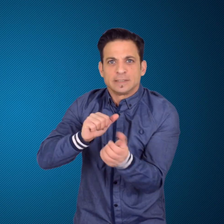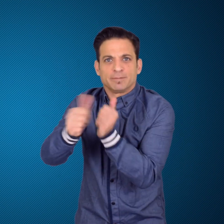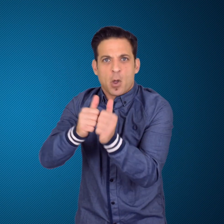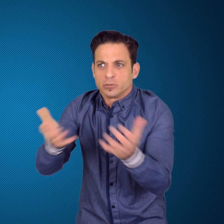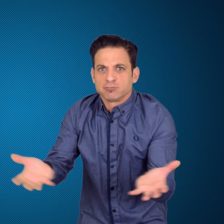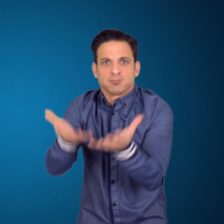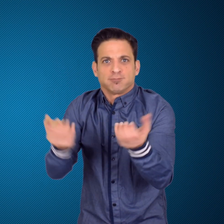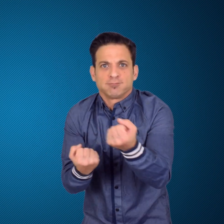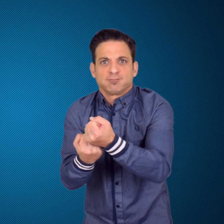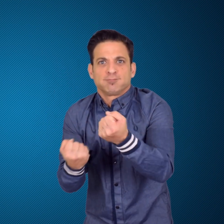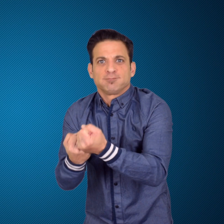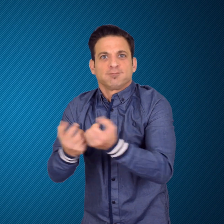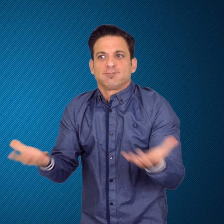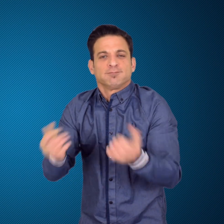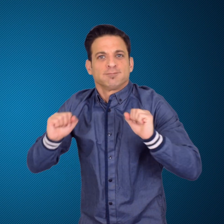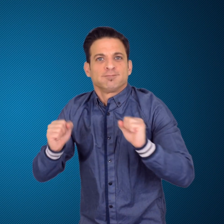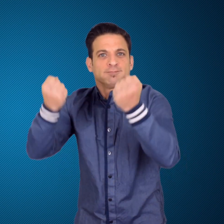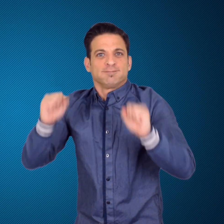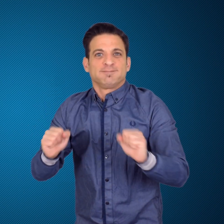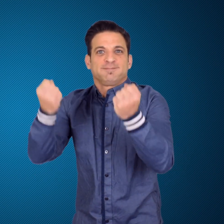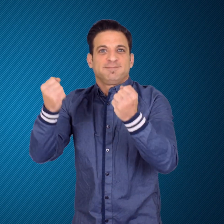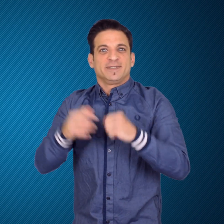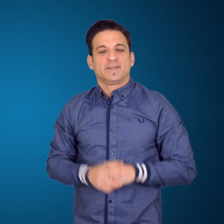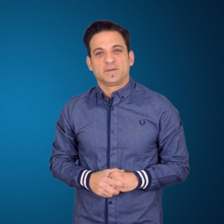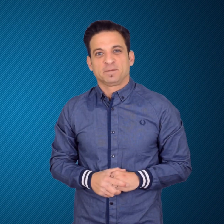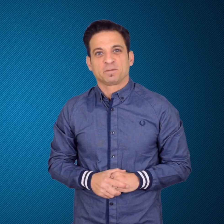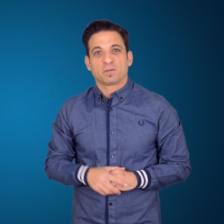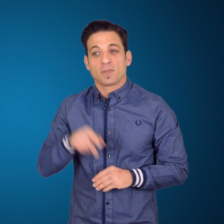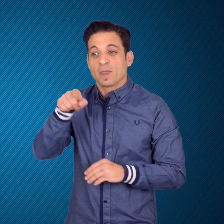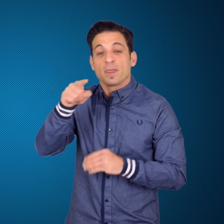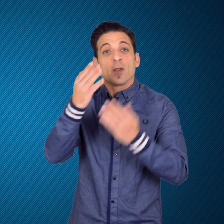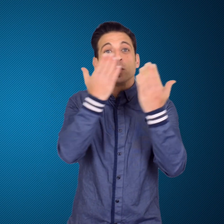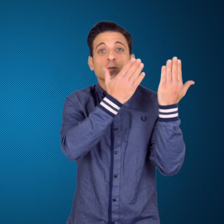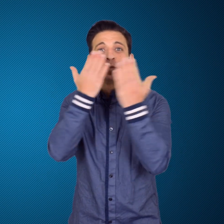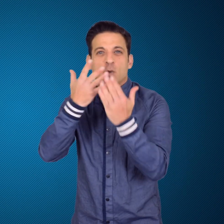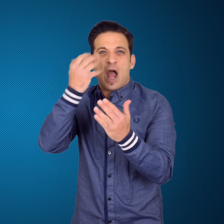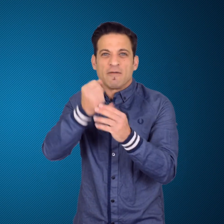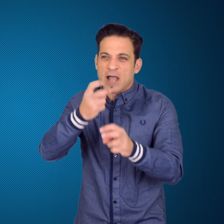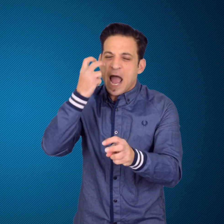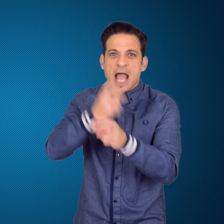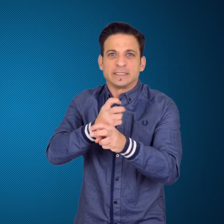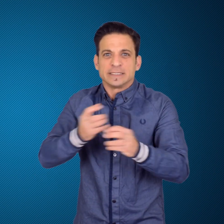to fulfil its mandate of giving physical education lessons